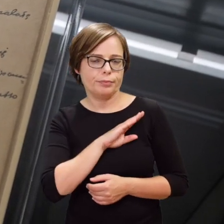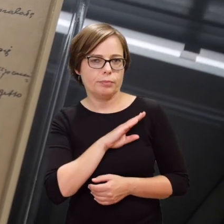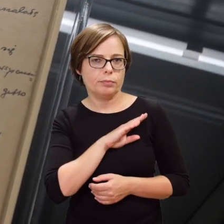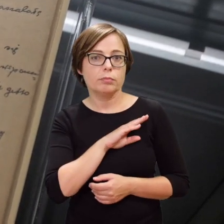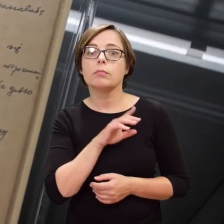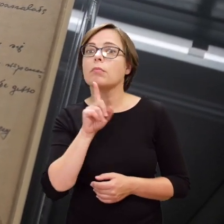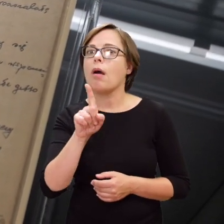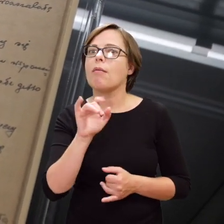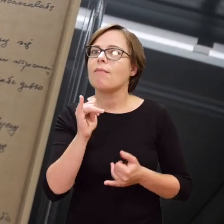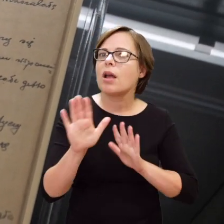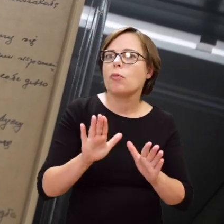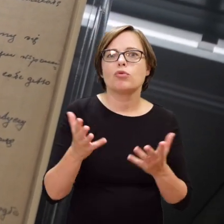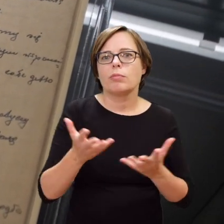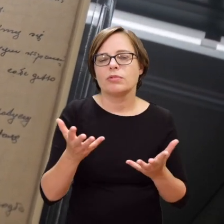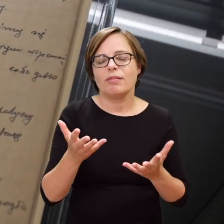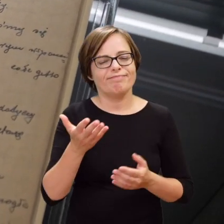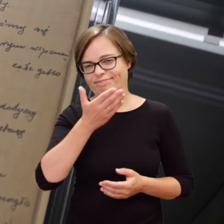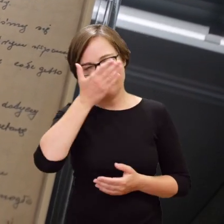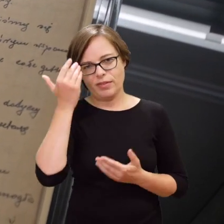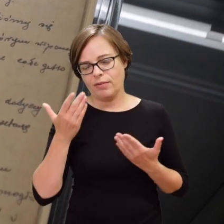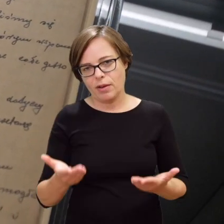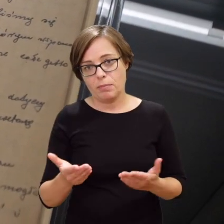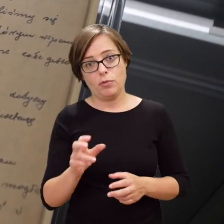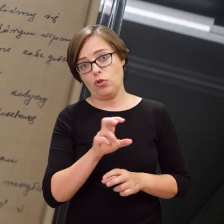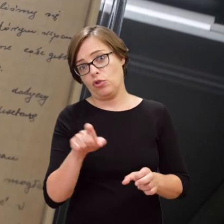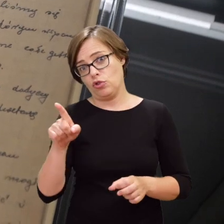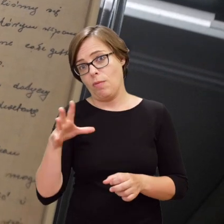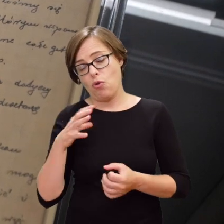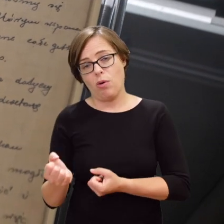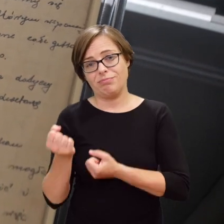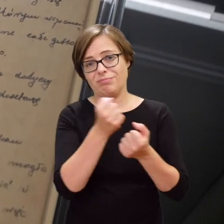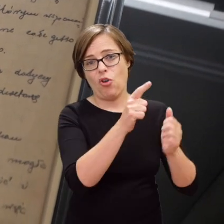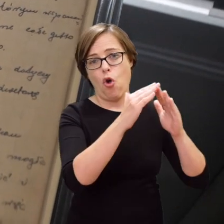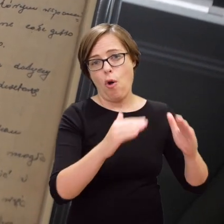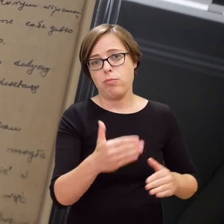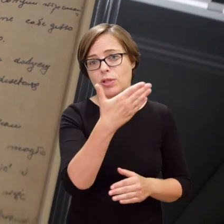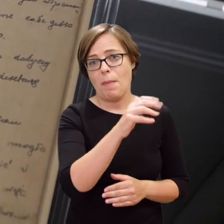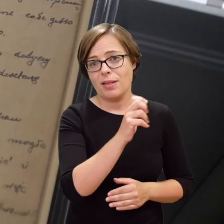We don’t know exactly when and how she died—was she deported to the camp in Majdanek,